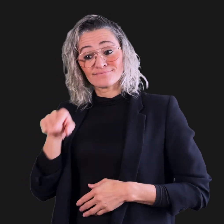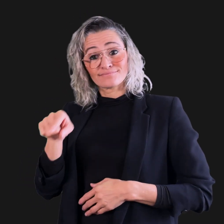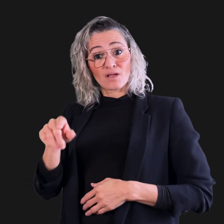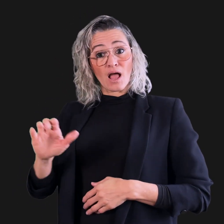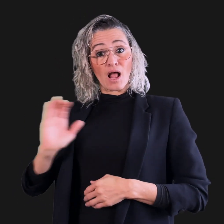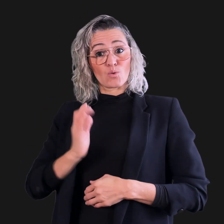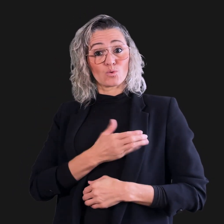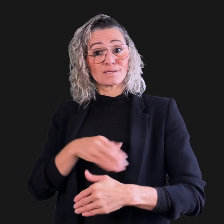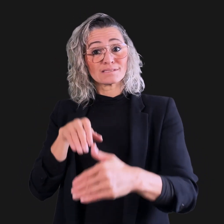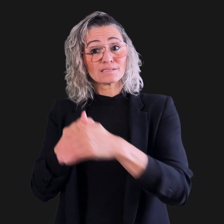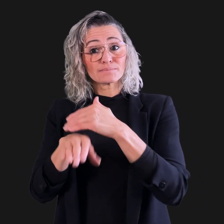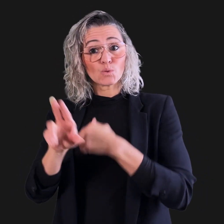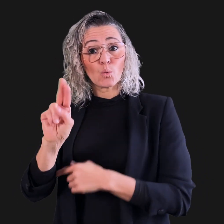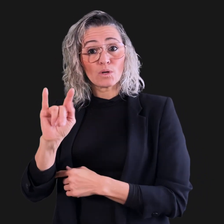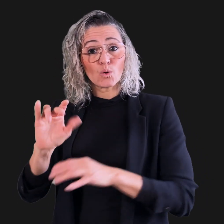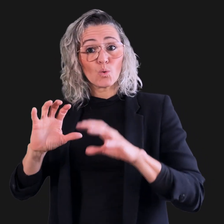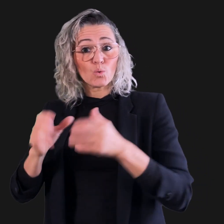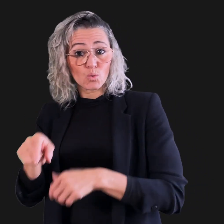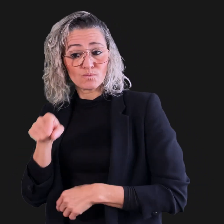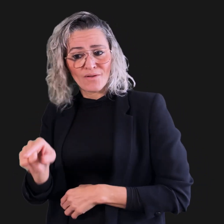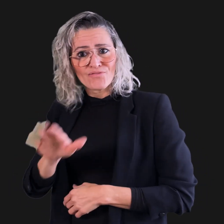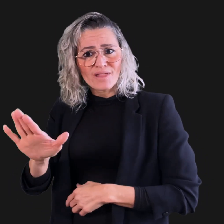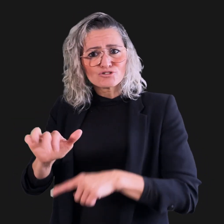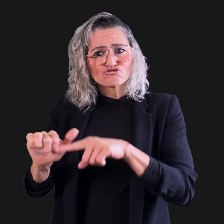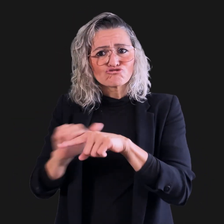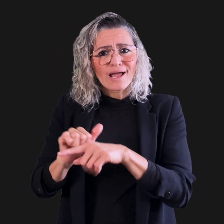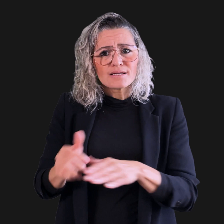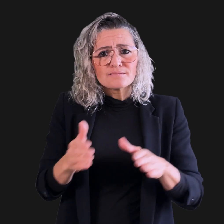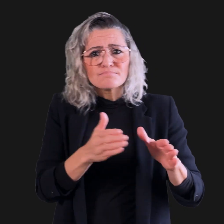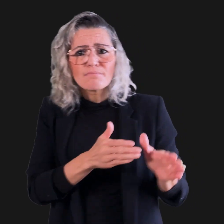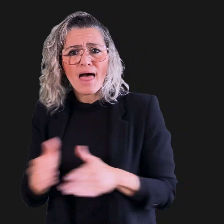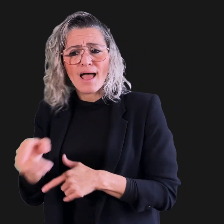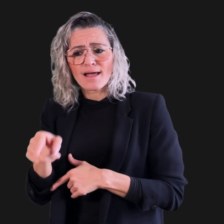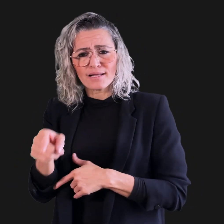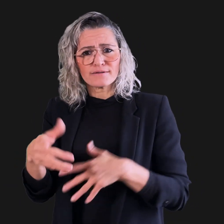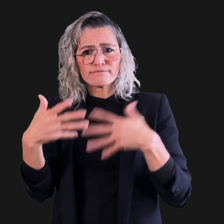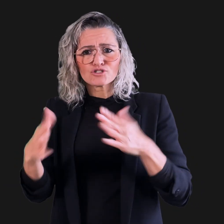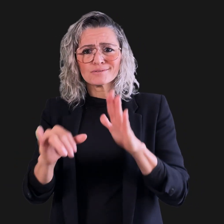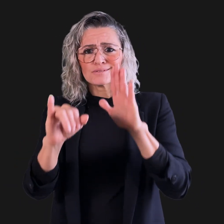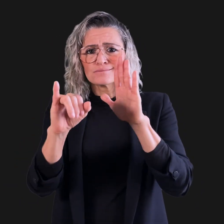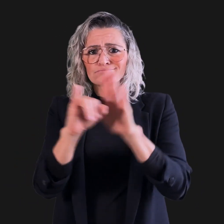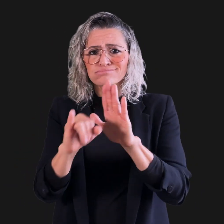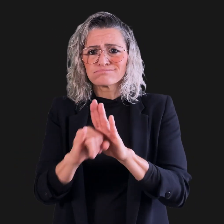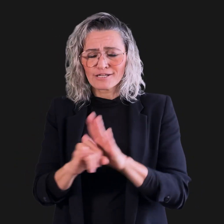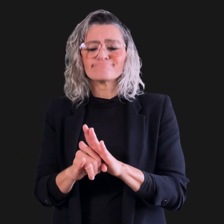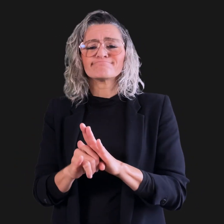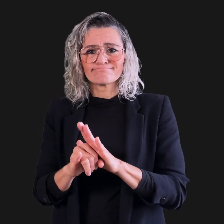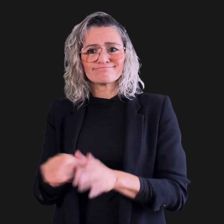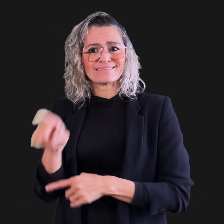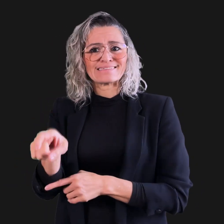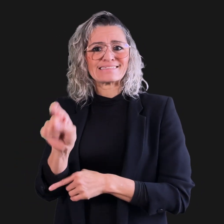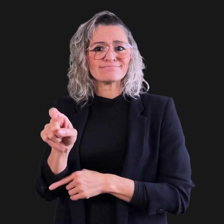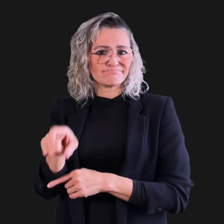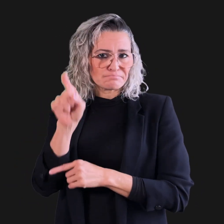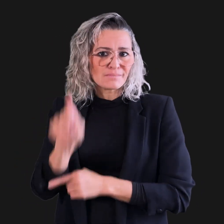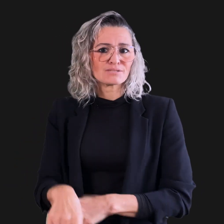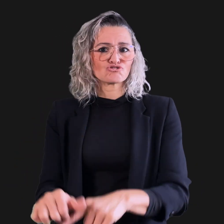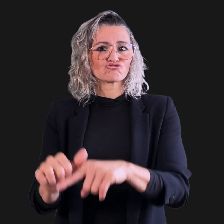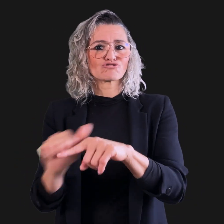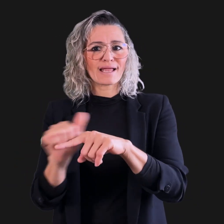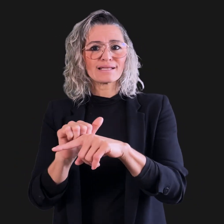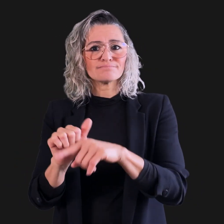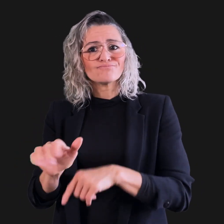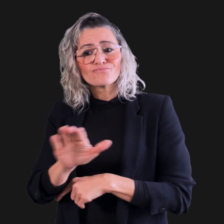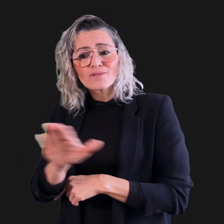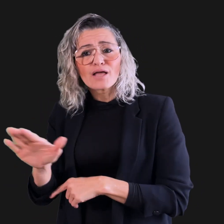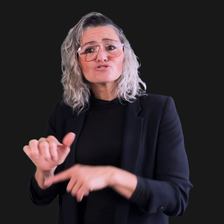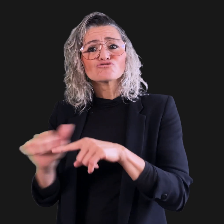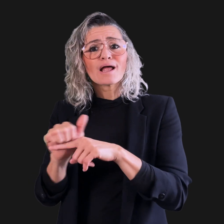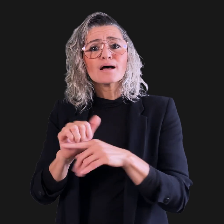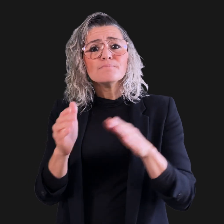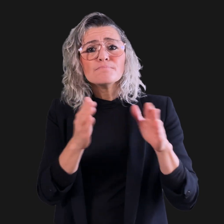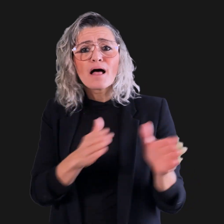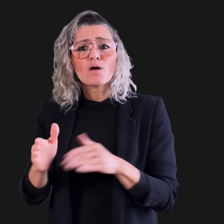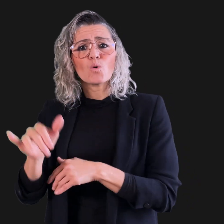• Our Accessibility Unit has identified training needs through their training plan.